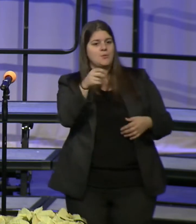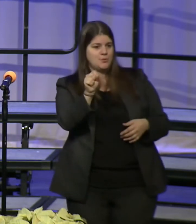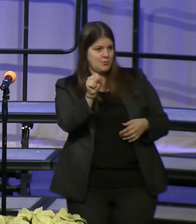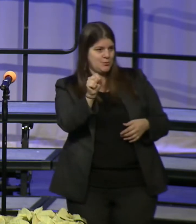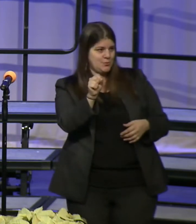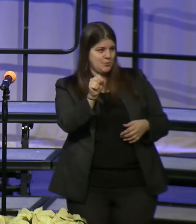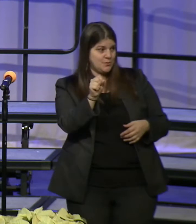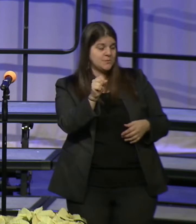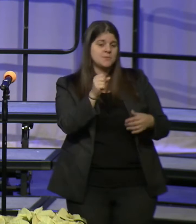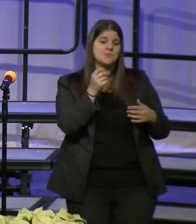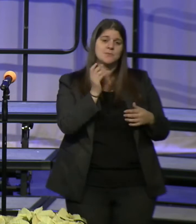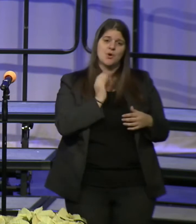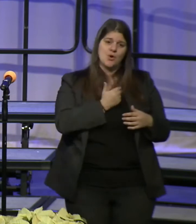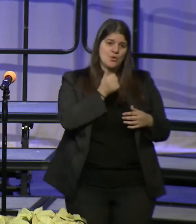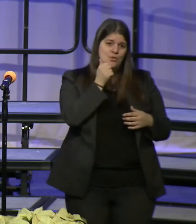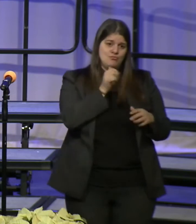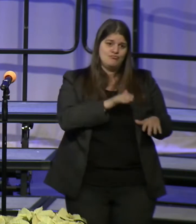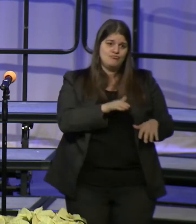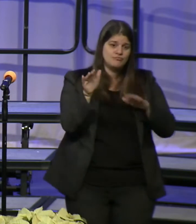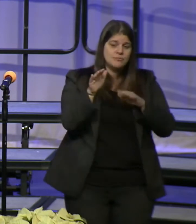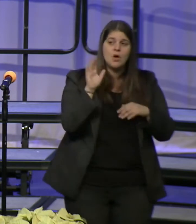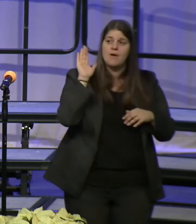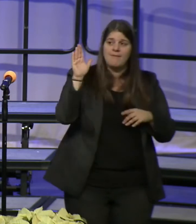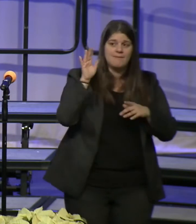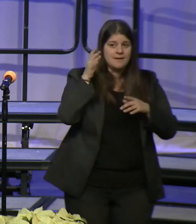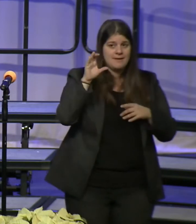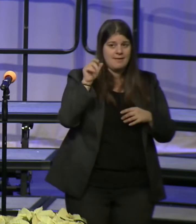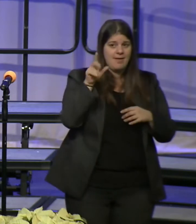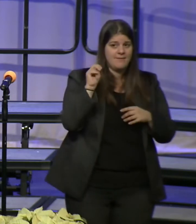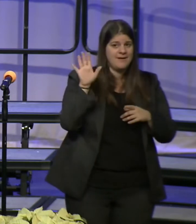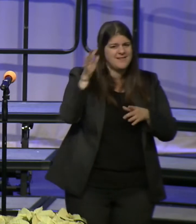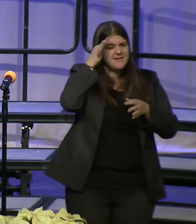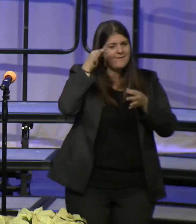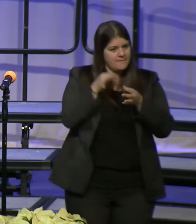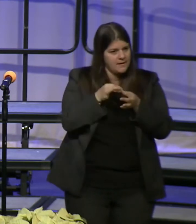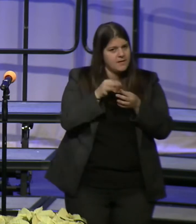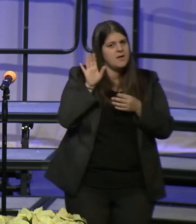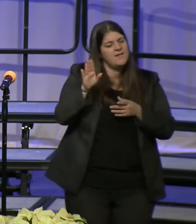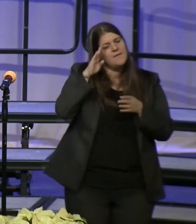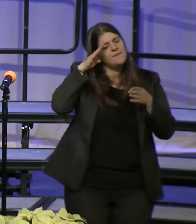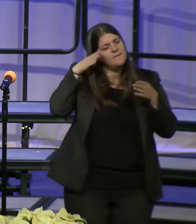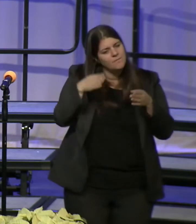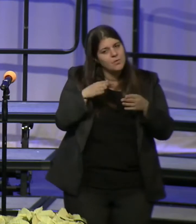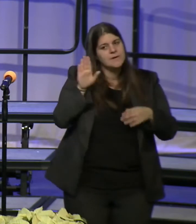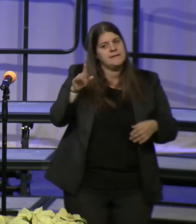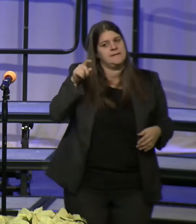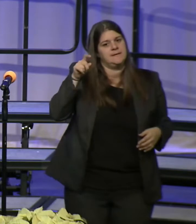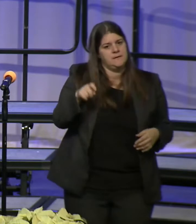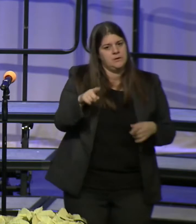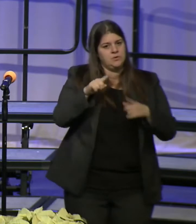Calvin's faith, focus and need for creating an environment for us all, for creating,